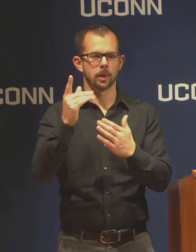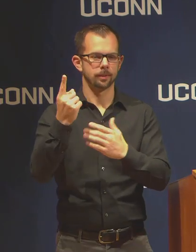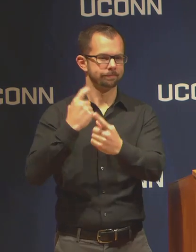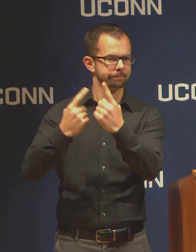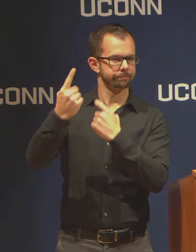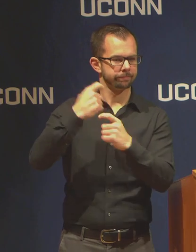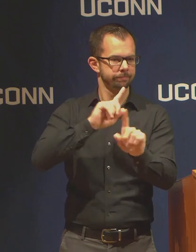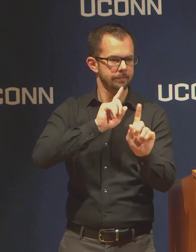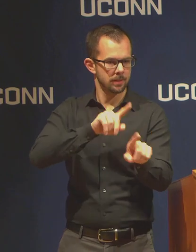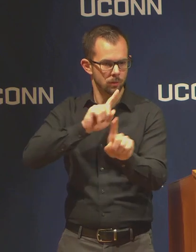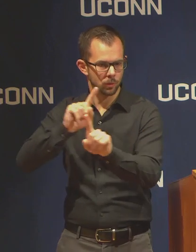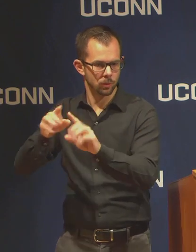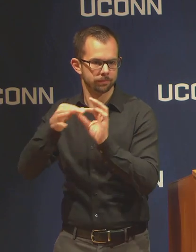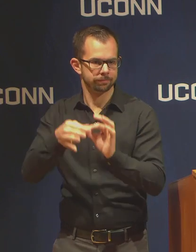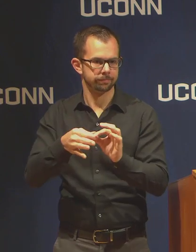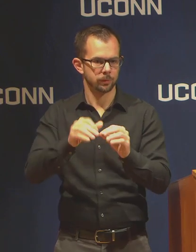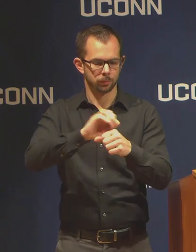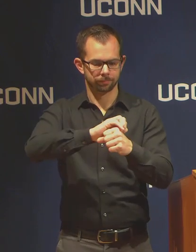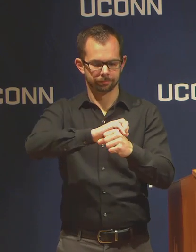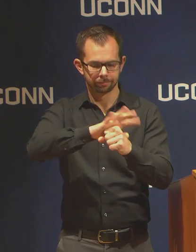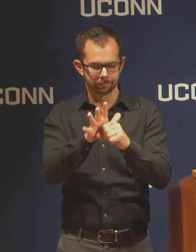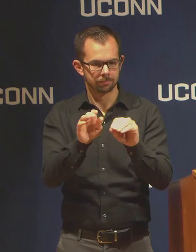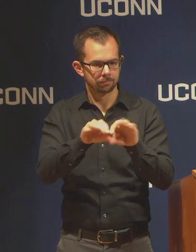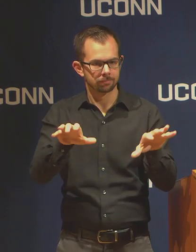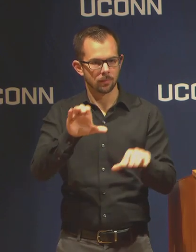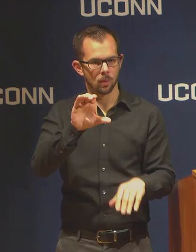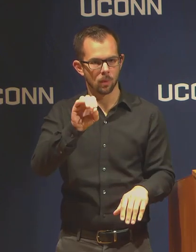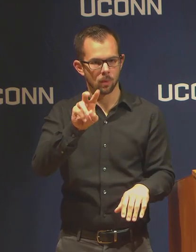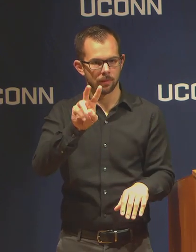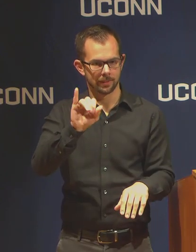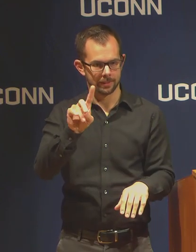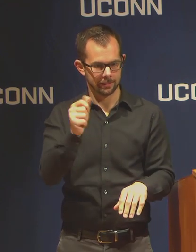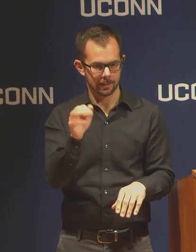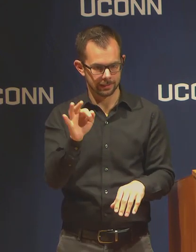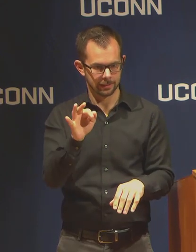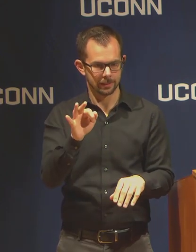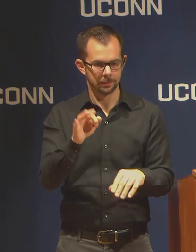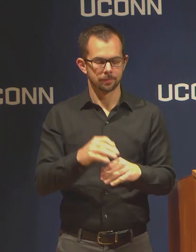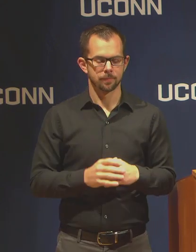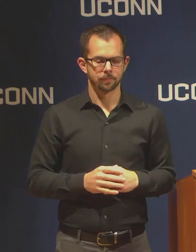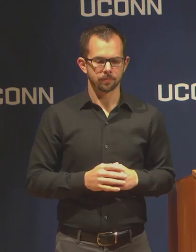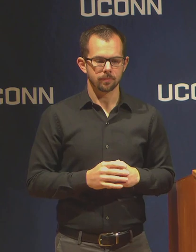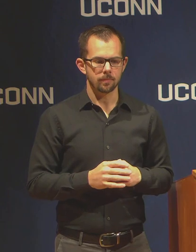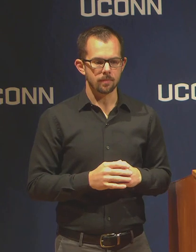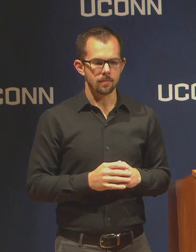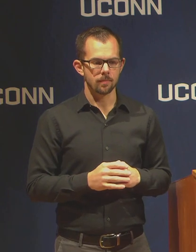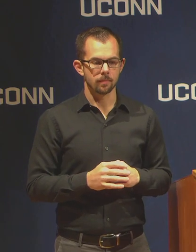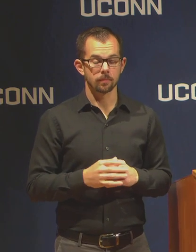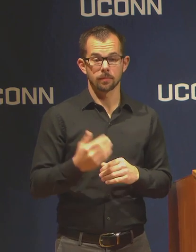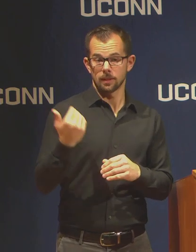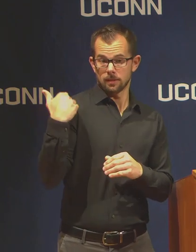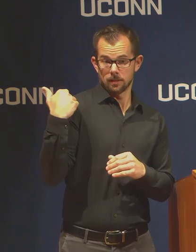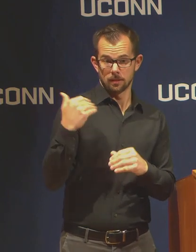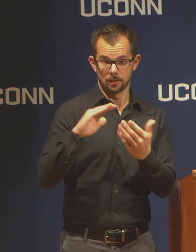to the COVID-19 crisis. As we did in the first, the goal is to